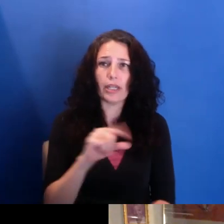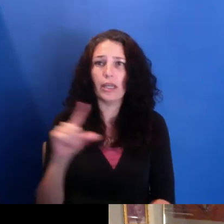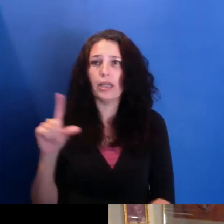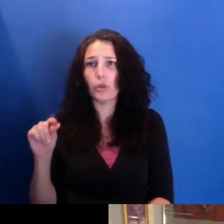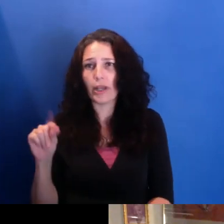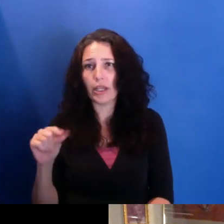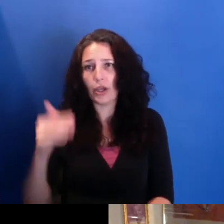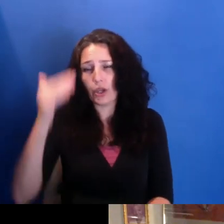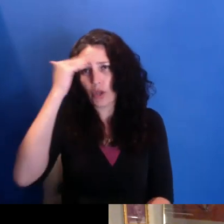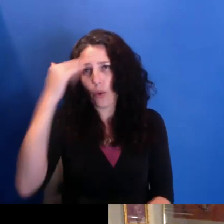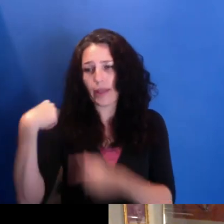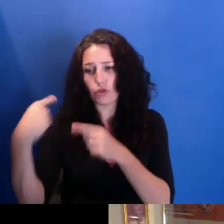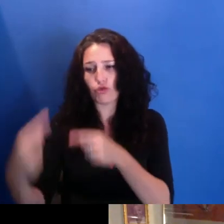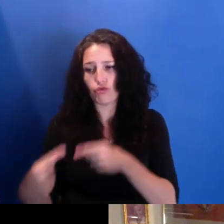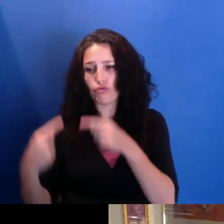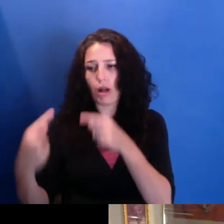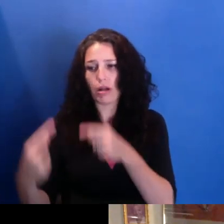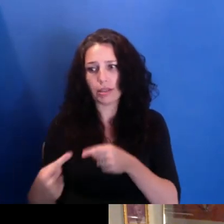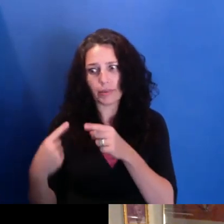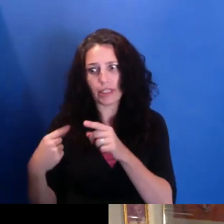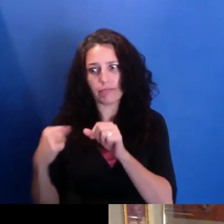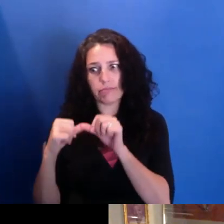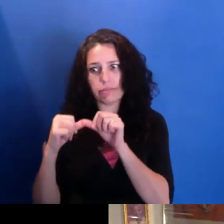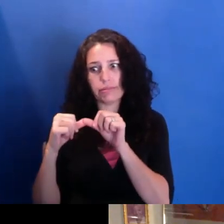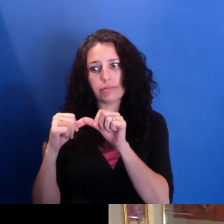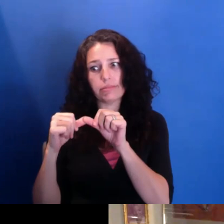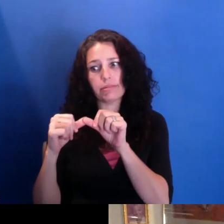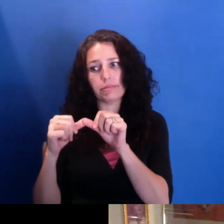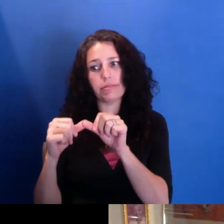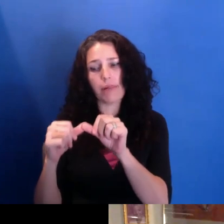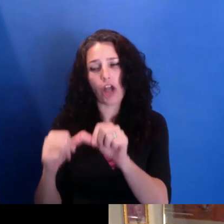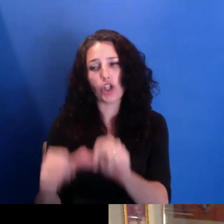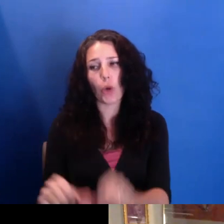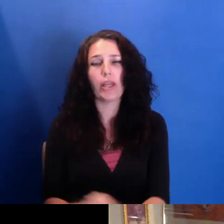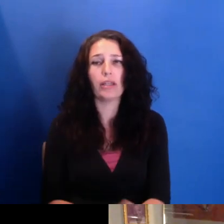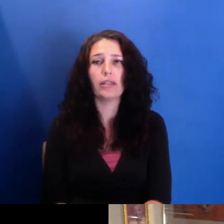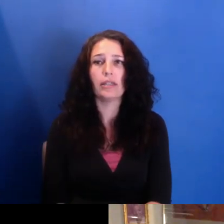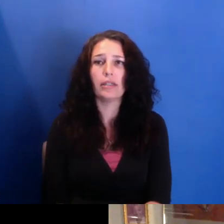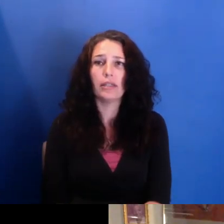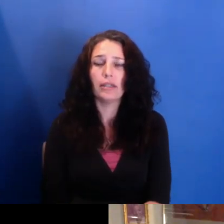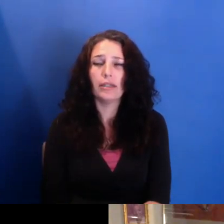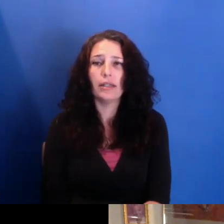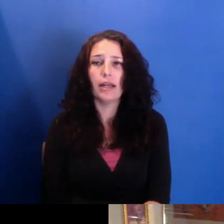You know, whether it was a struggle for public television,